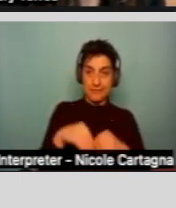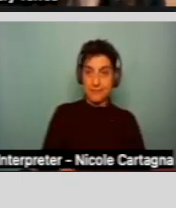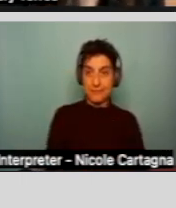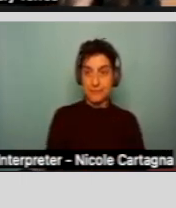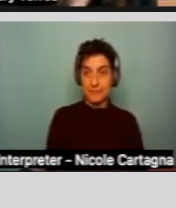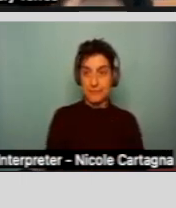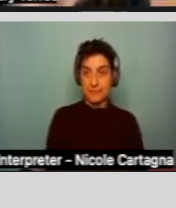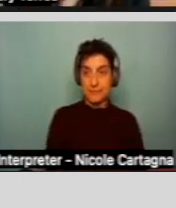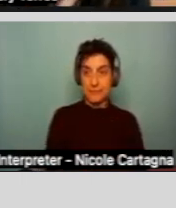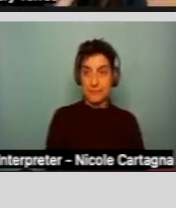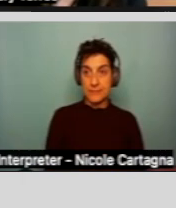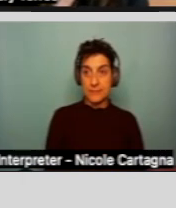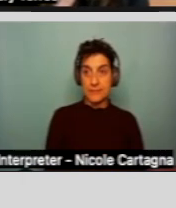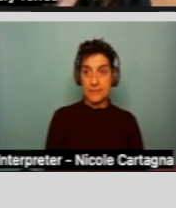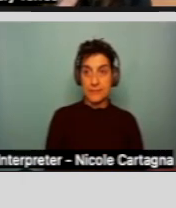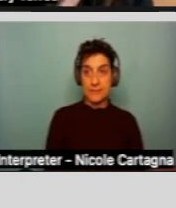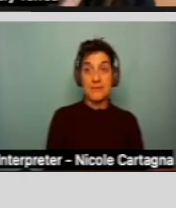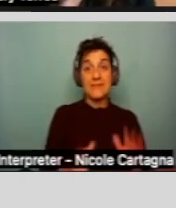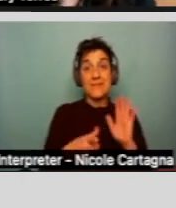And so I went over all of this eligibility.